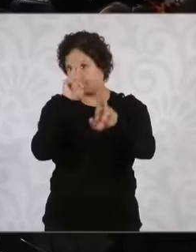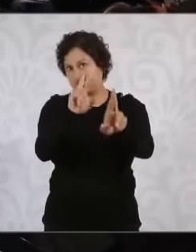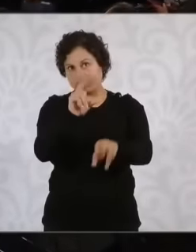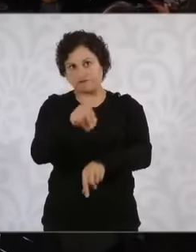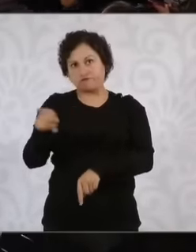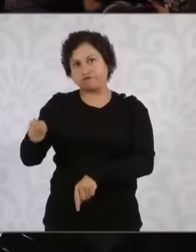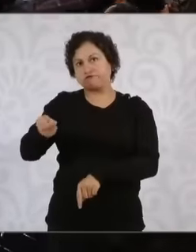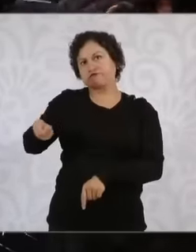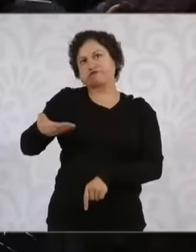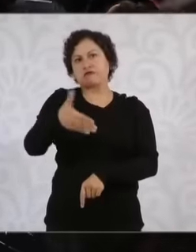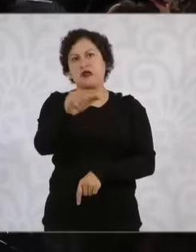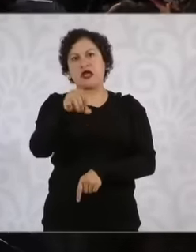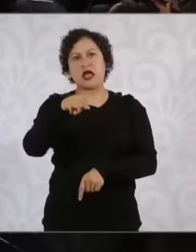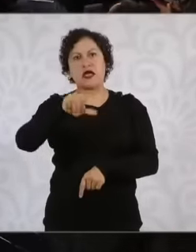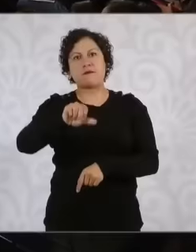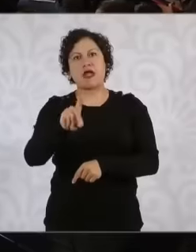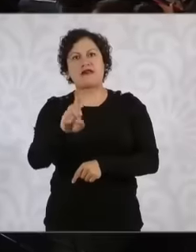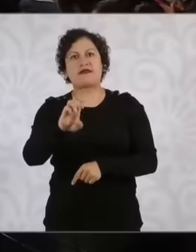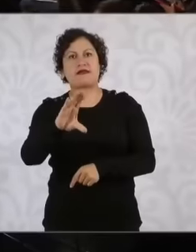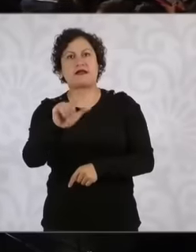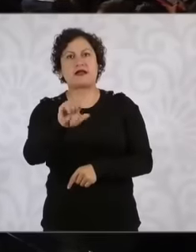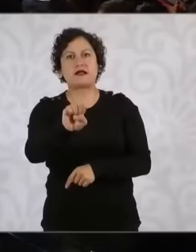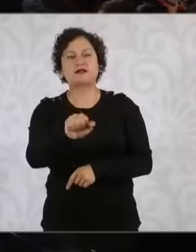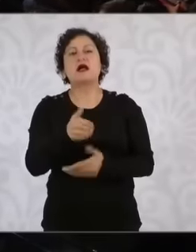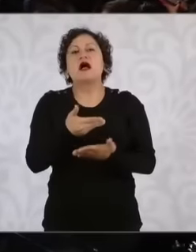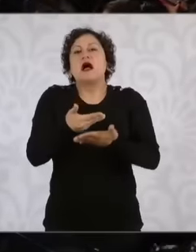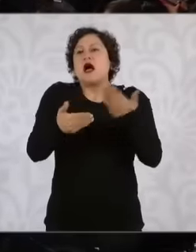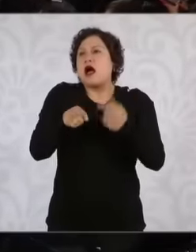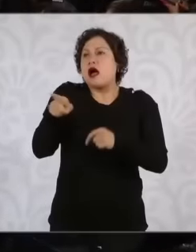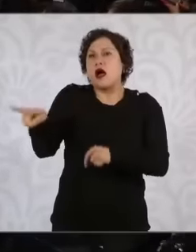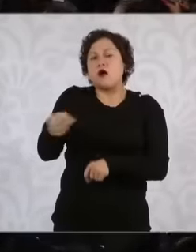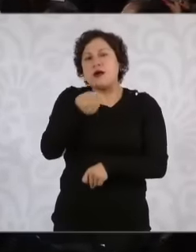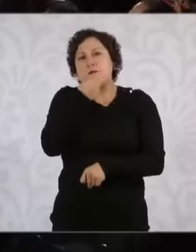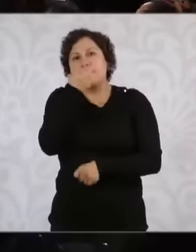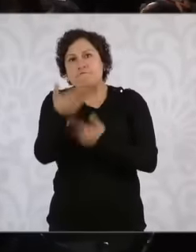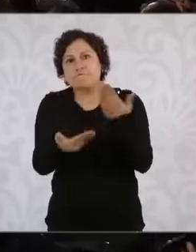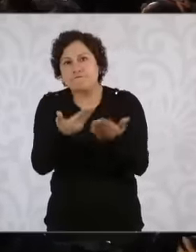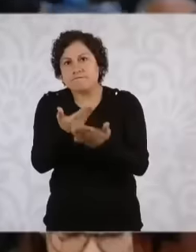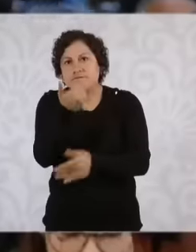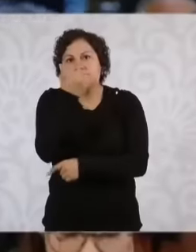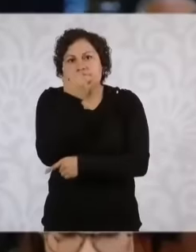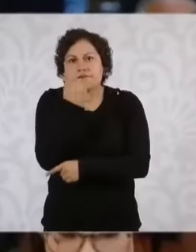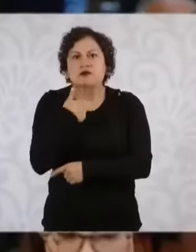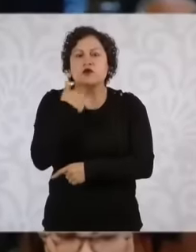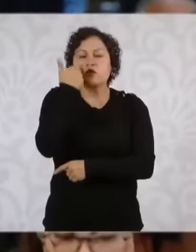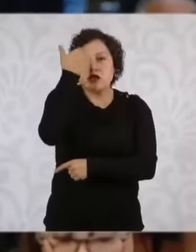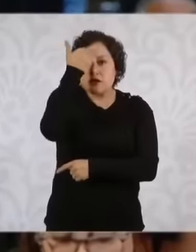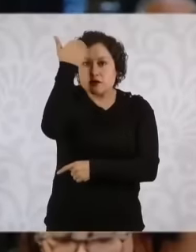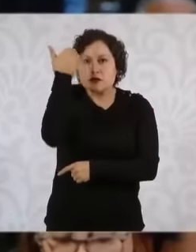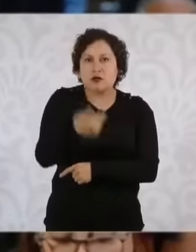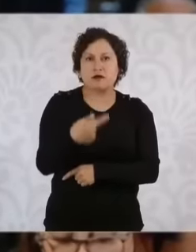housewife Now he asks apologies and I would like to know, president, how do you respond to these